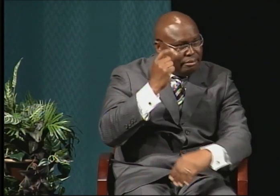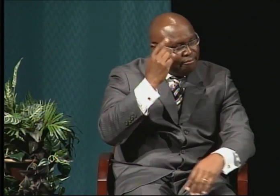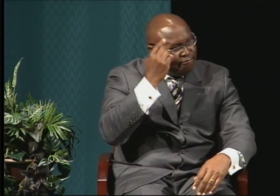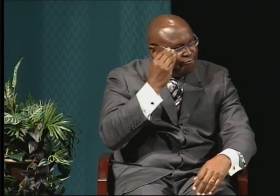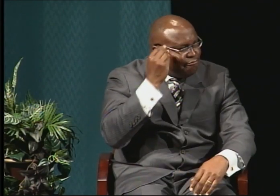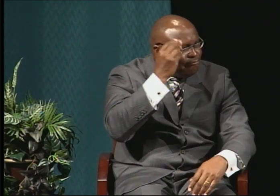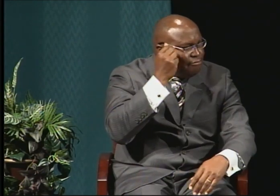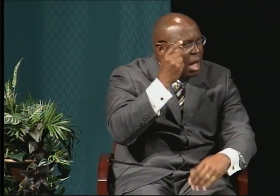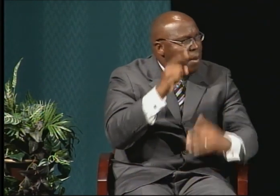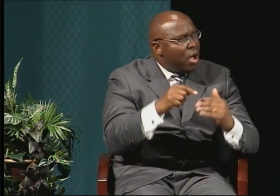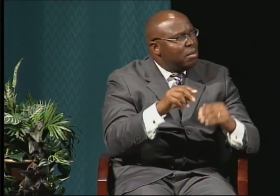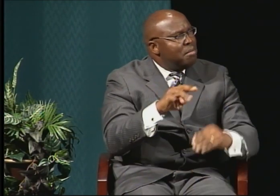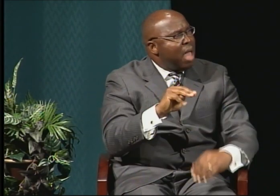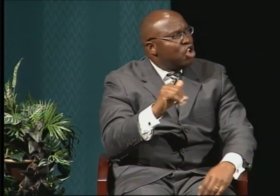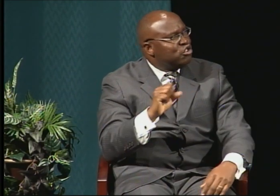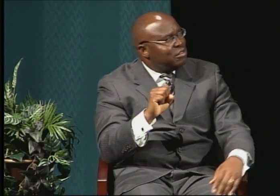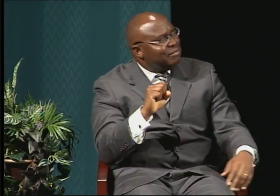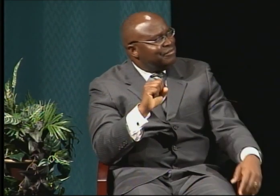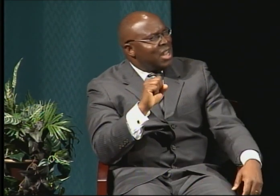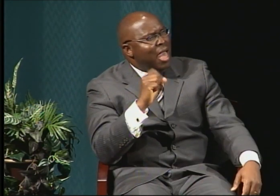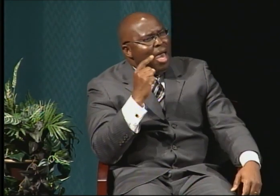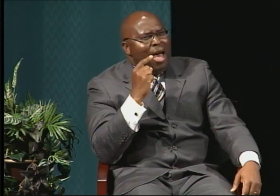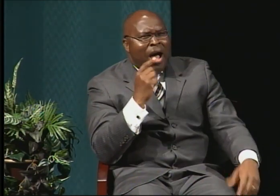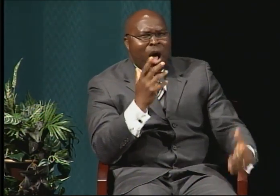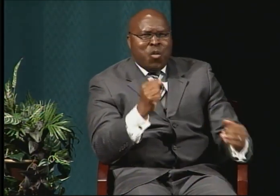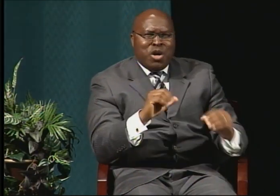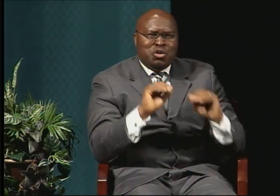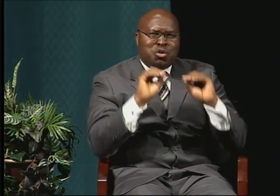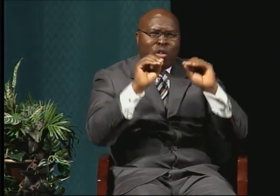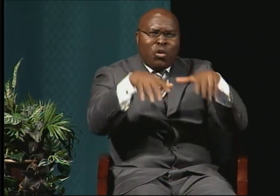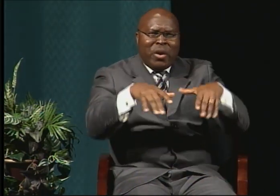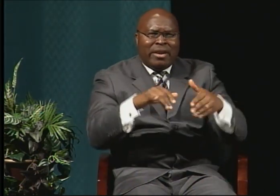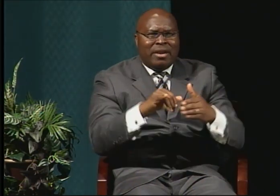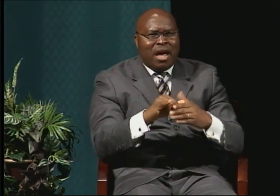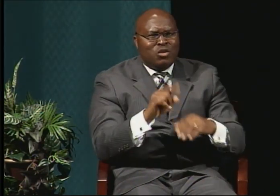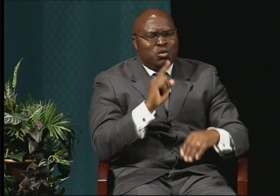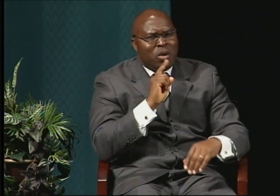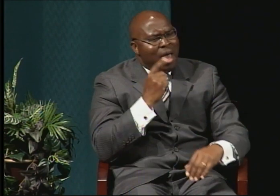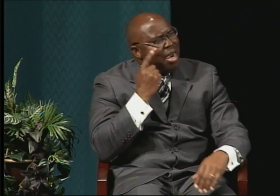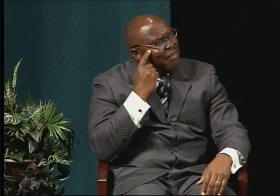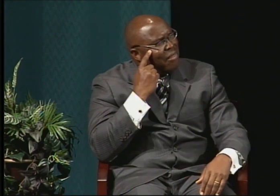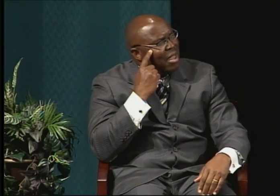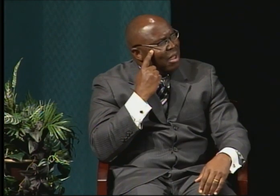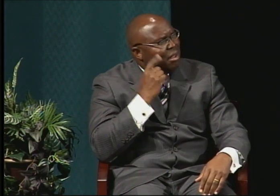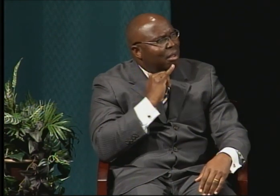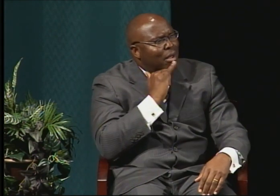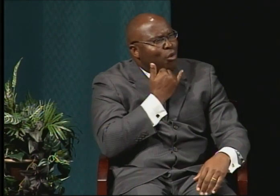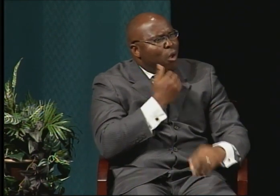And I just wanted to put it out there that I felt like master was the wrong label for that degree.